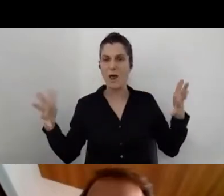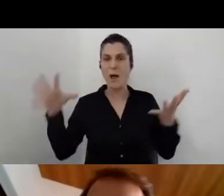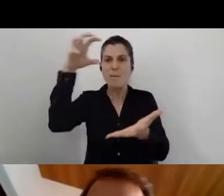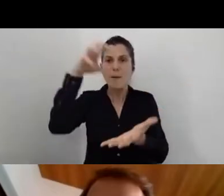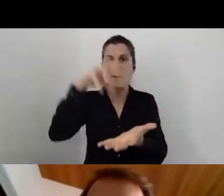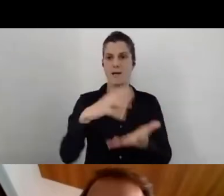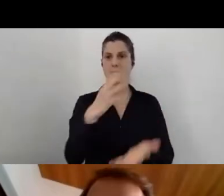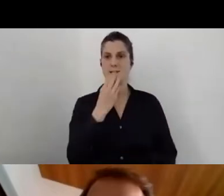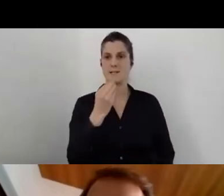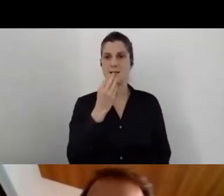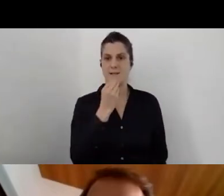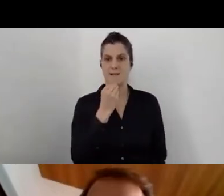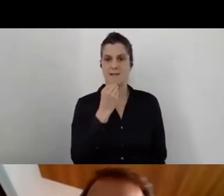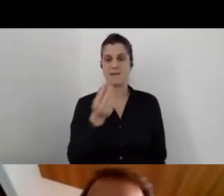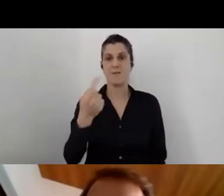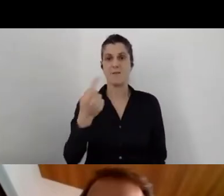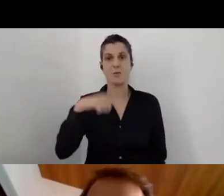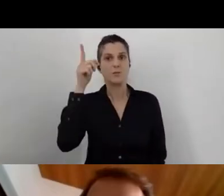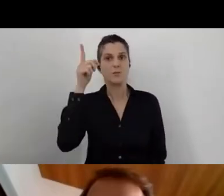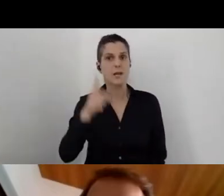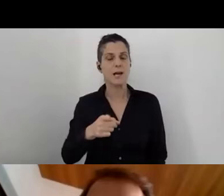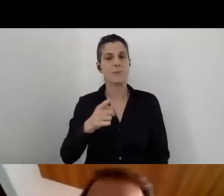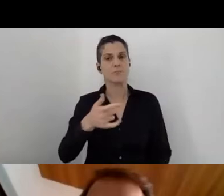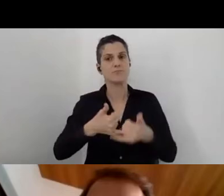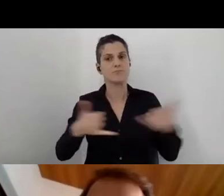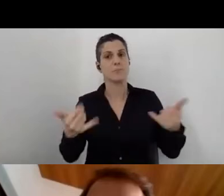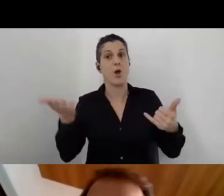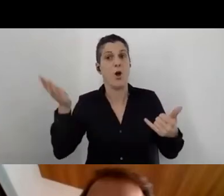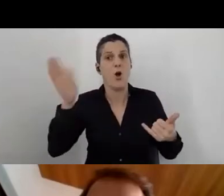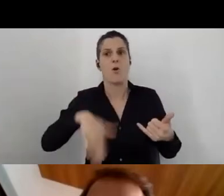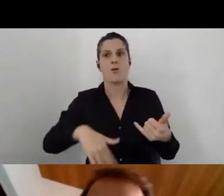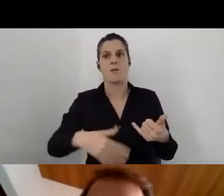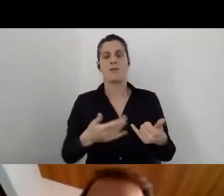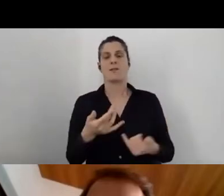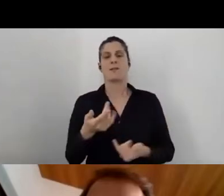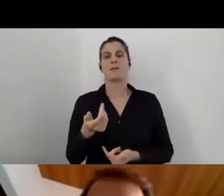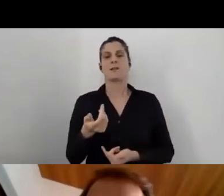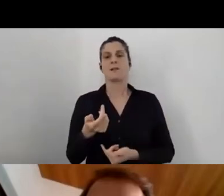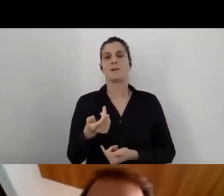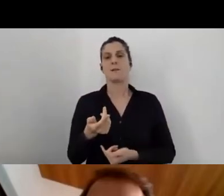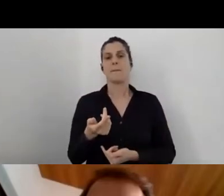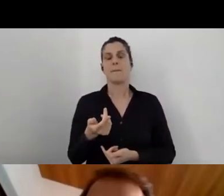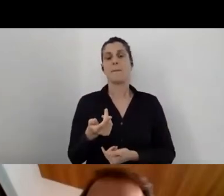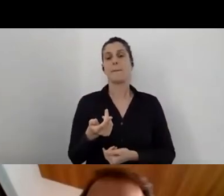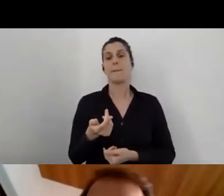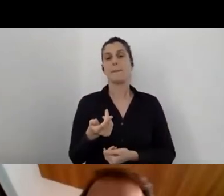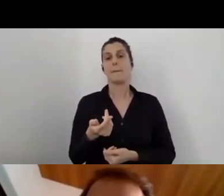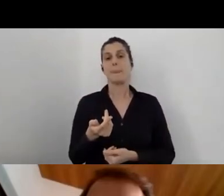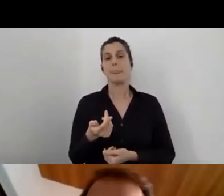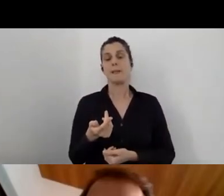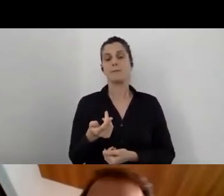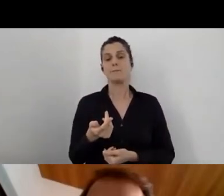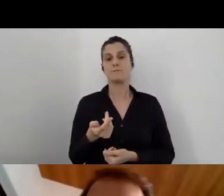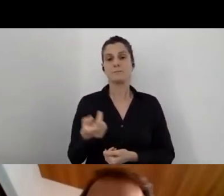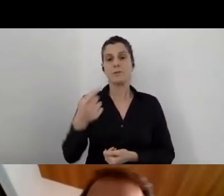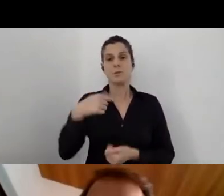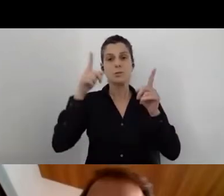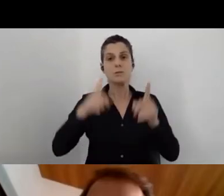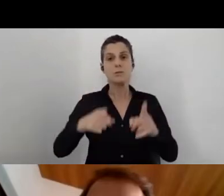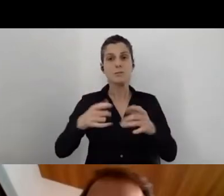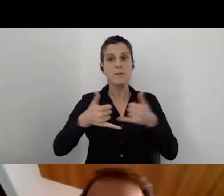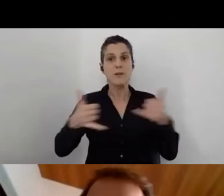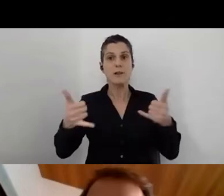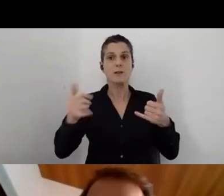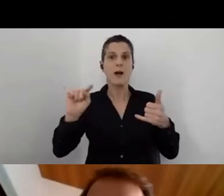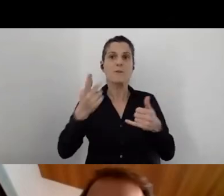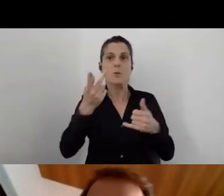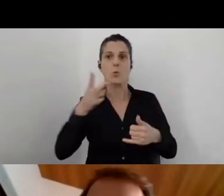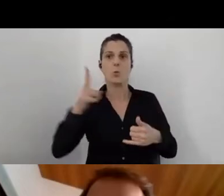and we needed to develop even more the capabilities